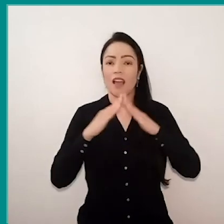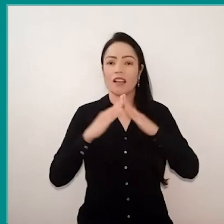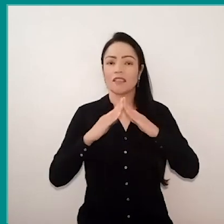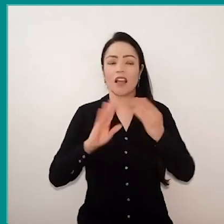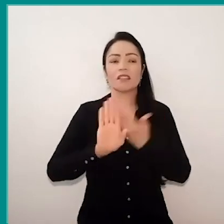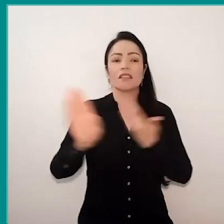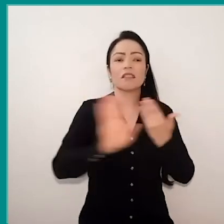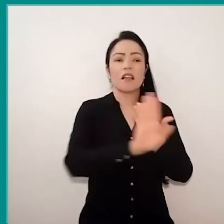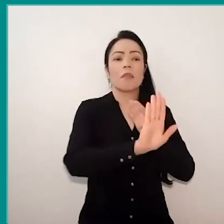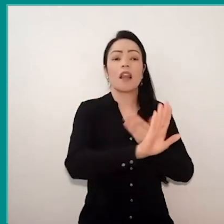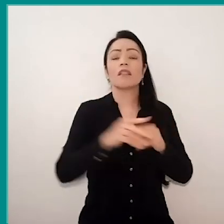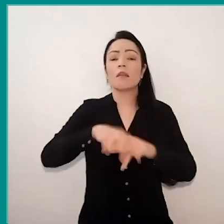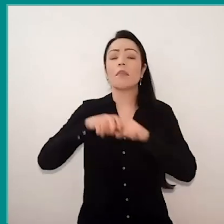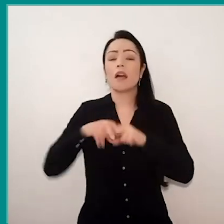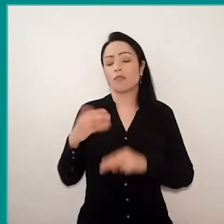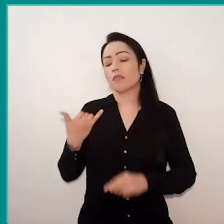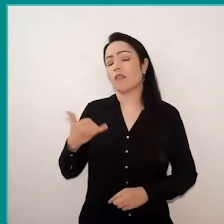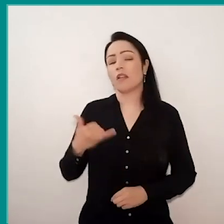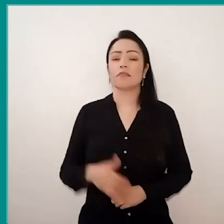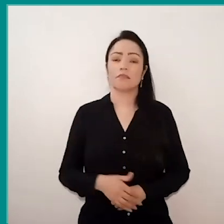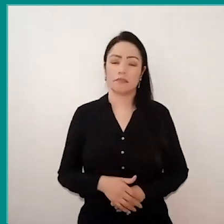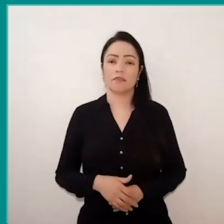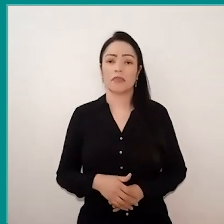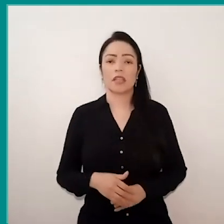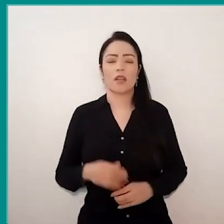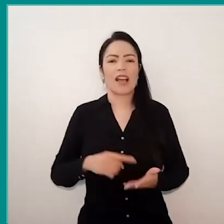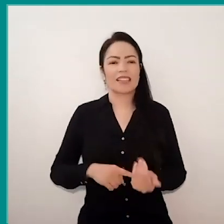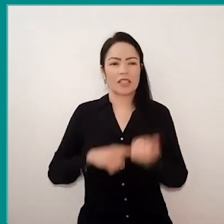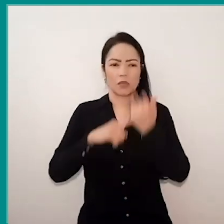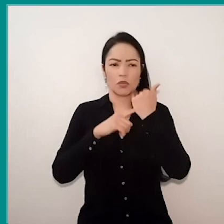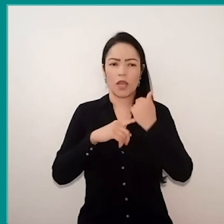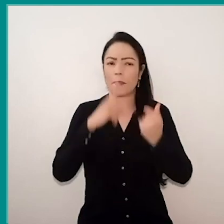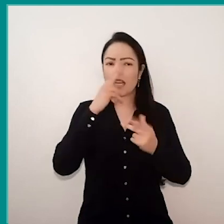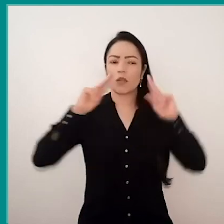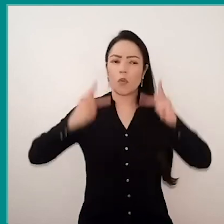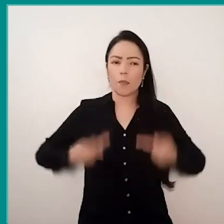insofar as this technology, it dehumanizes me, it desocializes me,